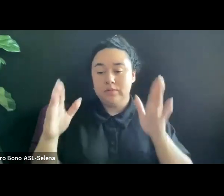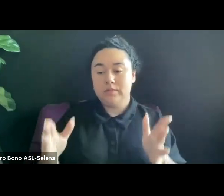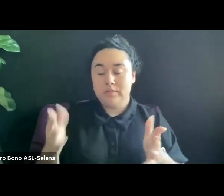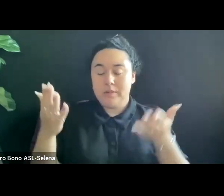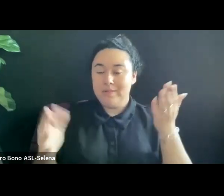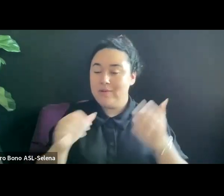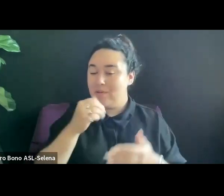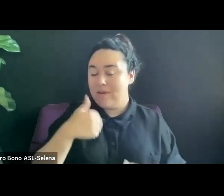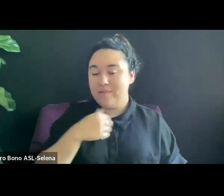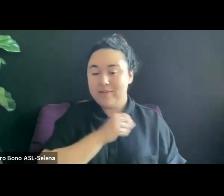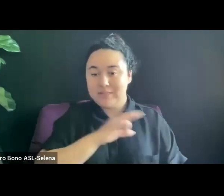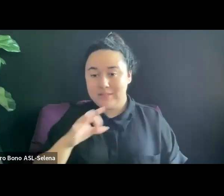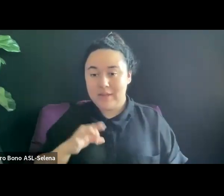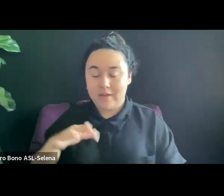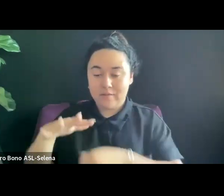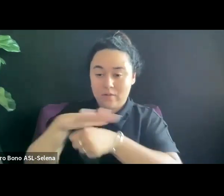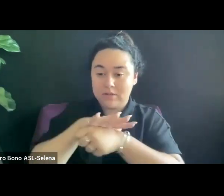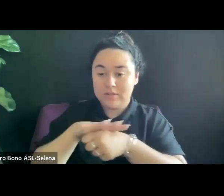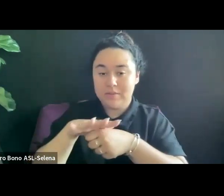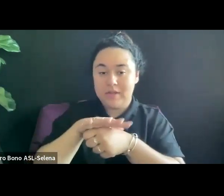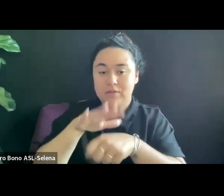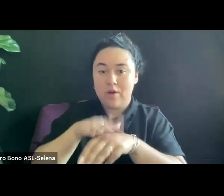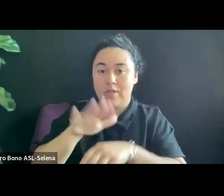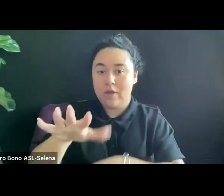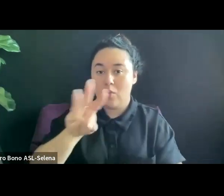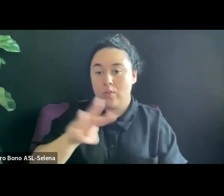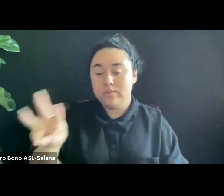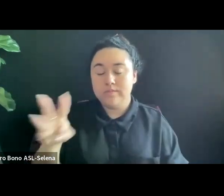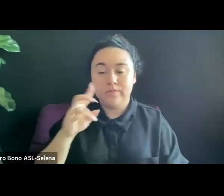DON'T TRY TO PUSH A MATCH THAT DOESN'T MAKE SENSE.